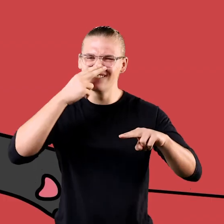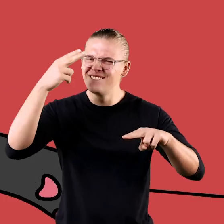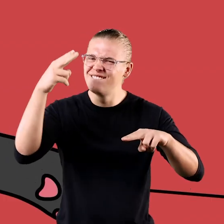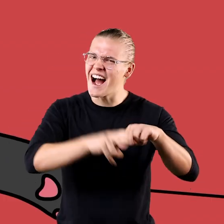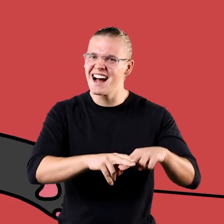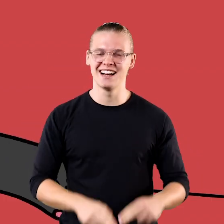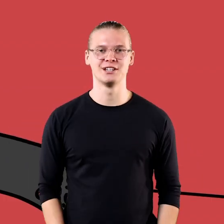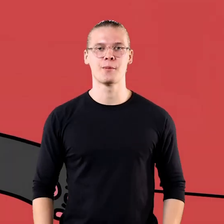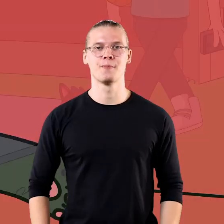Come on it'll be fun...